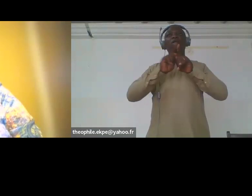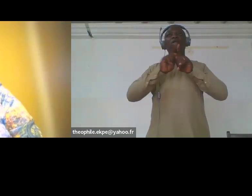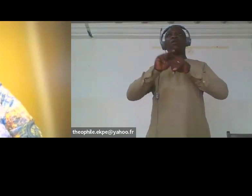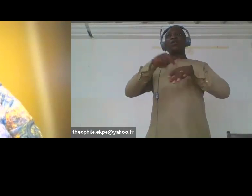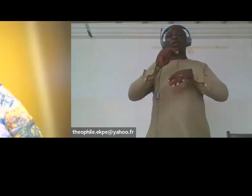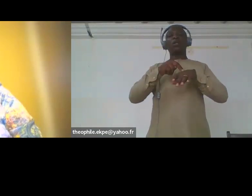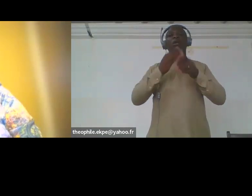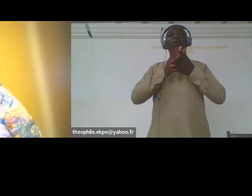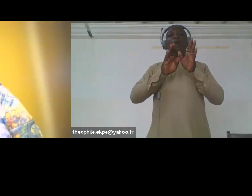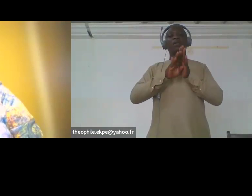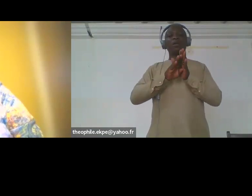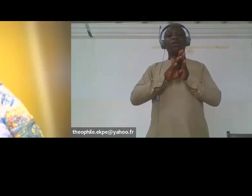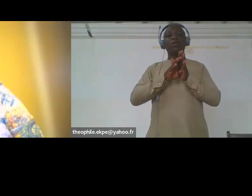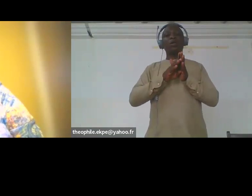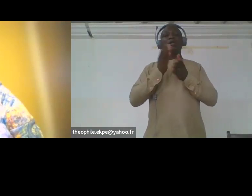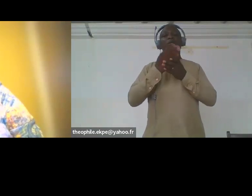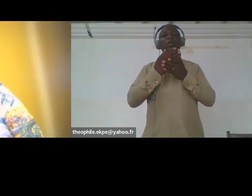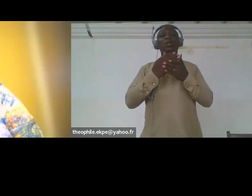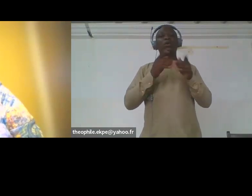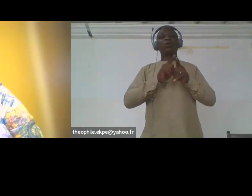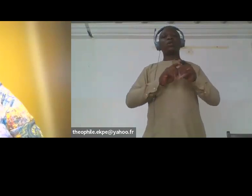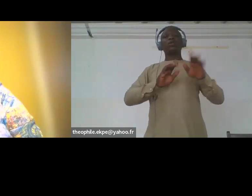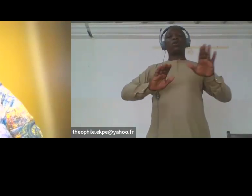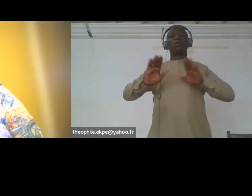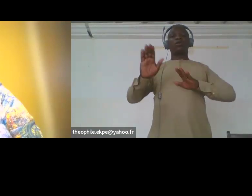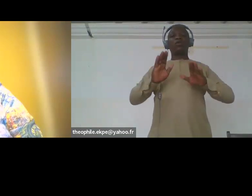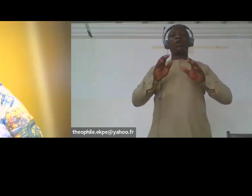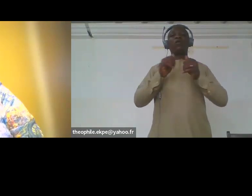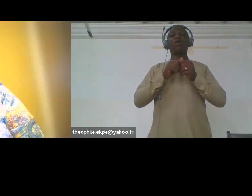cultural beliefs, men believe that they should not run businesses and they